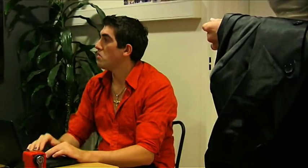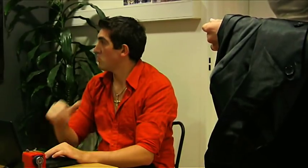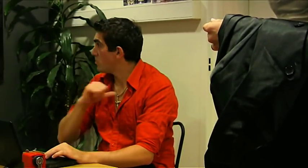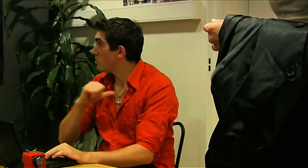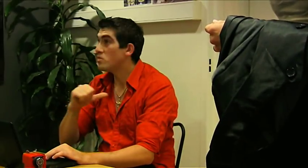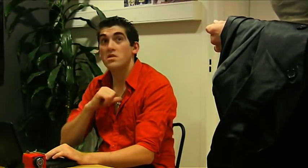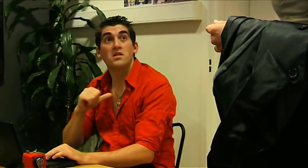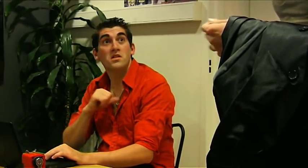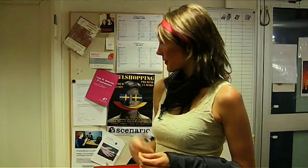Sounds great!